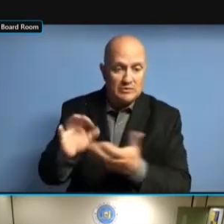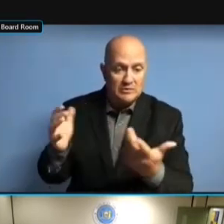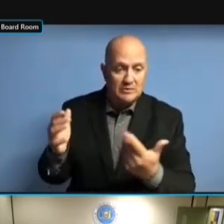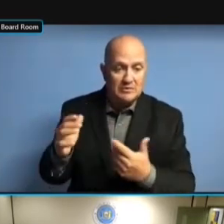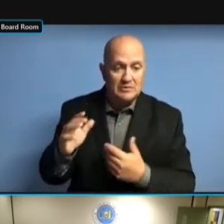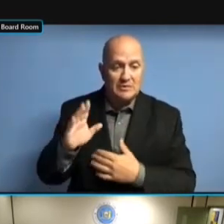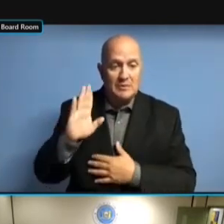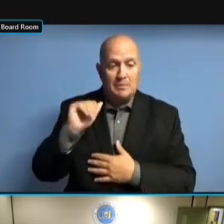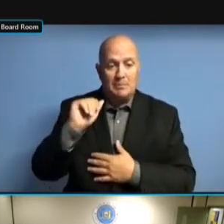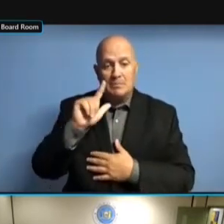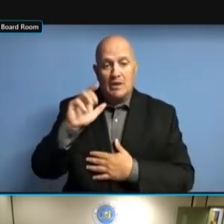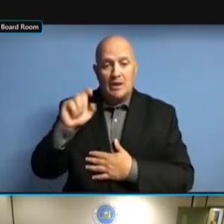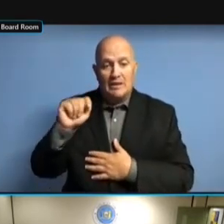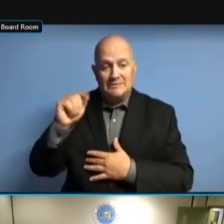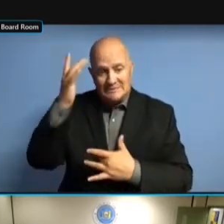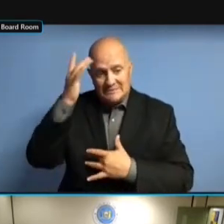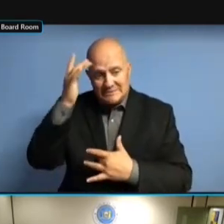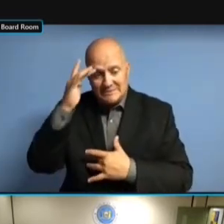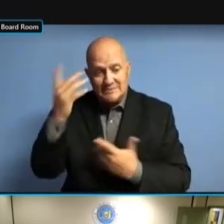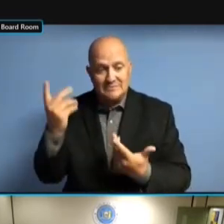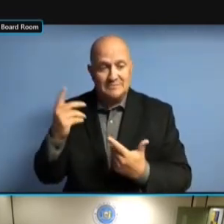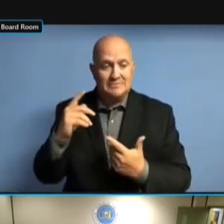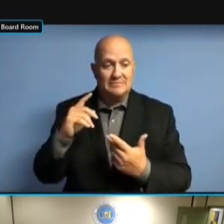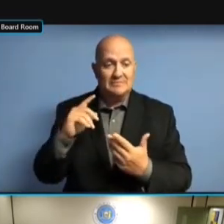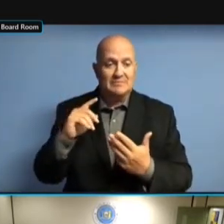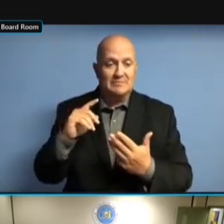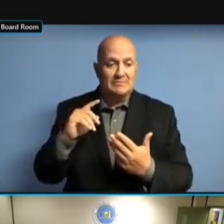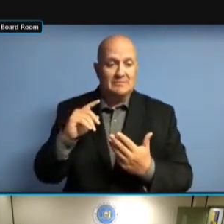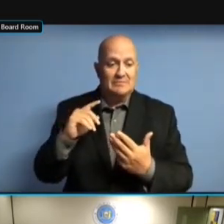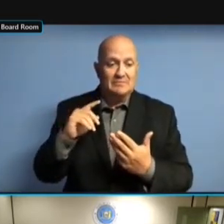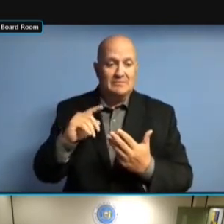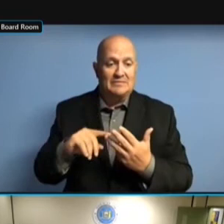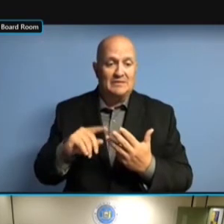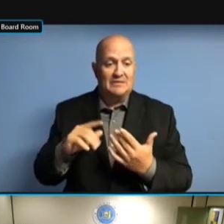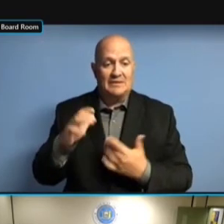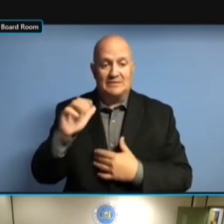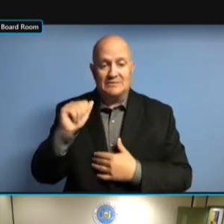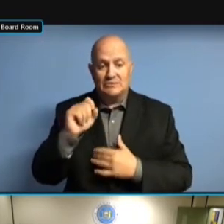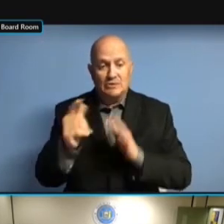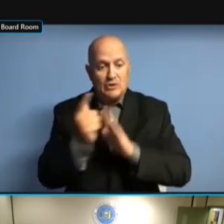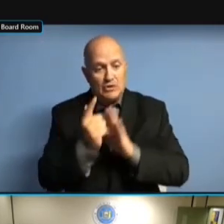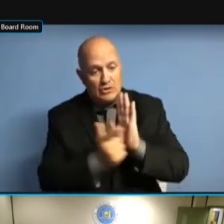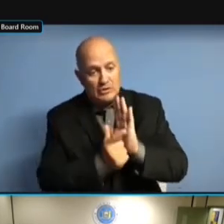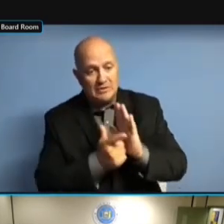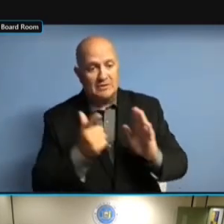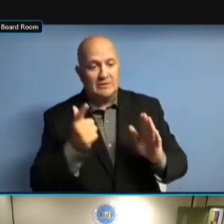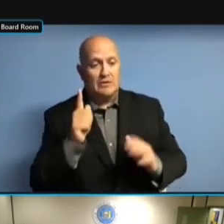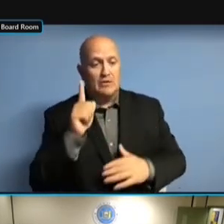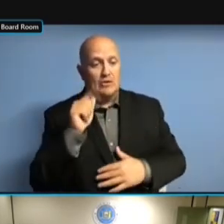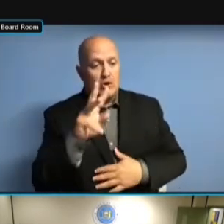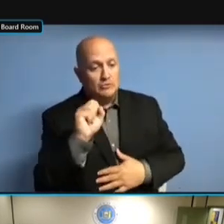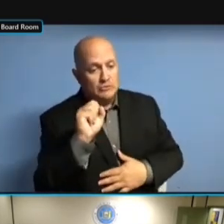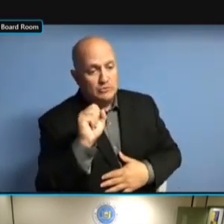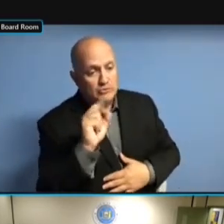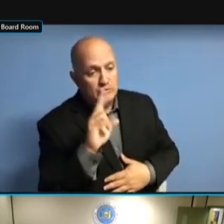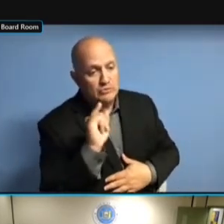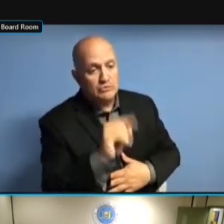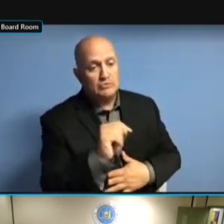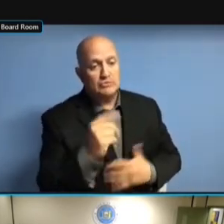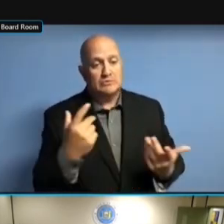THEY'RE ALL MOVING FORWARD. WE'VE ASSISTED THE PUBLIC WE'VE ASSISTED THE PUBLIC WE'VE ASSISTED THE PUBLIC FINANCING WE'VE ASSISTED THE PUBLIC FINANCING WITH WE'VE ASSISTED THE PUBLIC FINANCING WITH THE WE'VE ASSISTED THE PUBLIC FINANCING WITH THE REGULATIONS, FINANCING WITH THE REGULATIONS, FINANCING WITH THE REGULATIONS, SPECIFICALLY FINANCING WITH THE REGULATIONS, SPECIFICALLY ENFORCEMENT FINANCING WITH THE REGULATIONS, SPECIFICALLY ENFORCEMENT WE'VE SPECIFICALLY ENFORCEMENT WE'VE SPECIFICALLY ENFORCEMENT WE'VE WORKED SPECIFICALLY ENFORCEMENT WE'VE WORKED ON. WORKED ON. WORKED ON. WE'VE WORKED ON. WE'VE HAD WORKED ON. WE'VE HAD MEETINGS WORKED ON. WE'VE HAD MEETINGS WITH WORKED ON. WE'VE HAD MEETINGS WITH MR. WE'VE HAD MEETINGS WITH MR. WE'VE HAD MEETINGS WITH MR. JOHNSON WE'VE HAD MEETINGS WITH MR. JOHNSON ON WE'VE HAD MEETINGS WITH MR. JOHNSON ON HOW